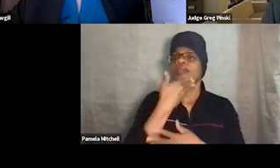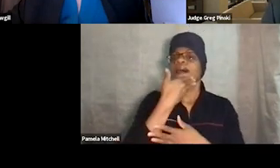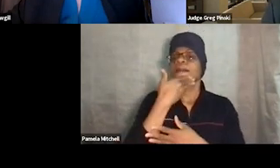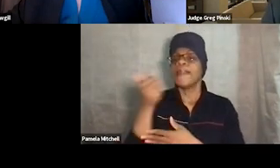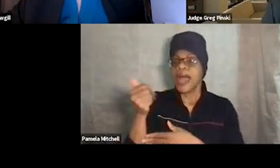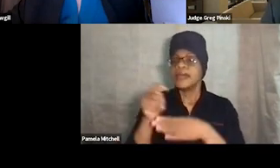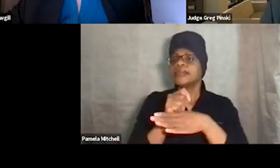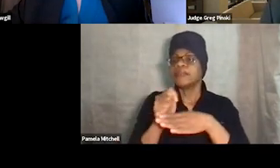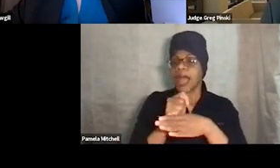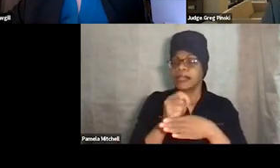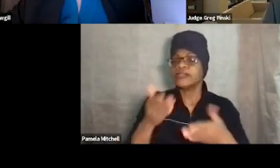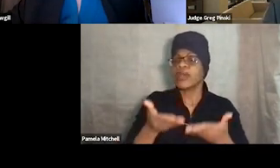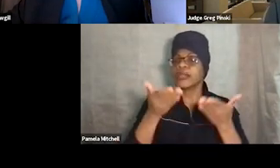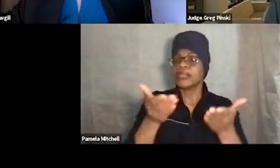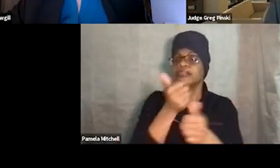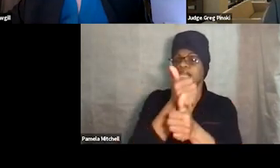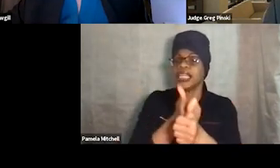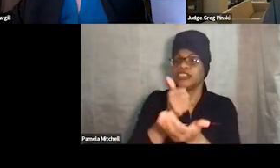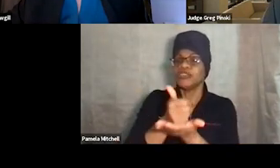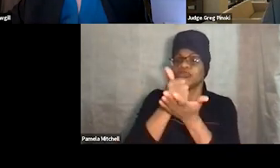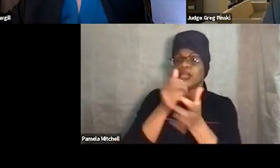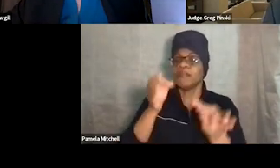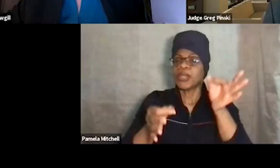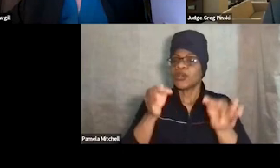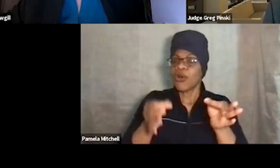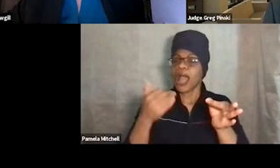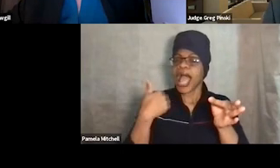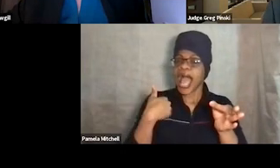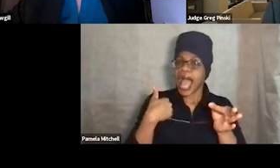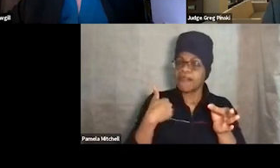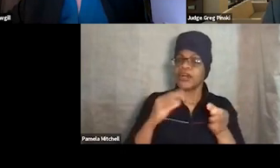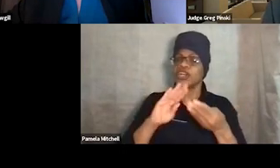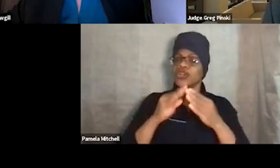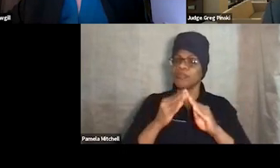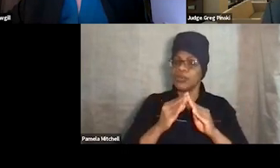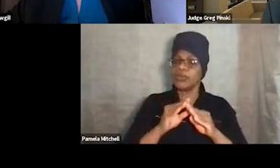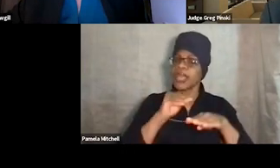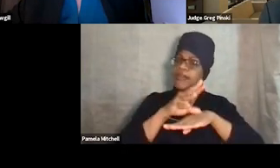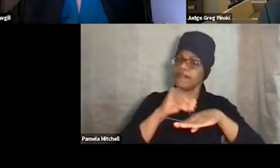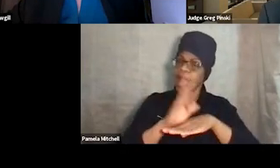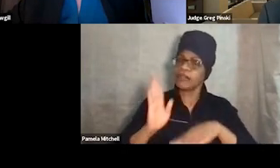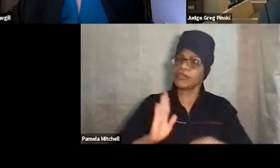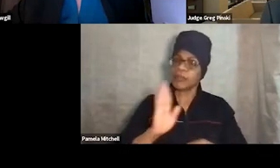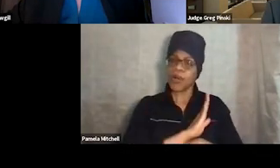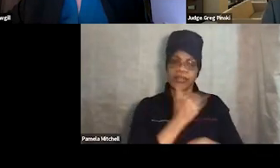for every treatment court is to have a community advisory board comprised of members of different constituencies